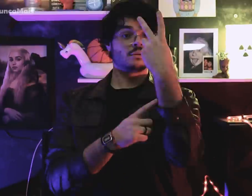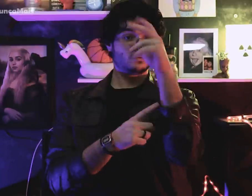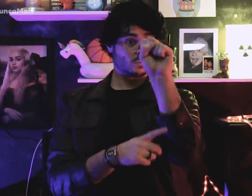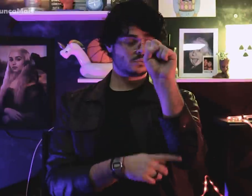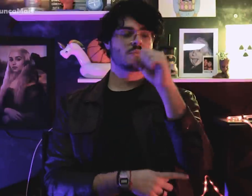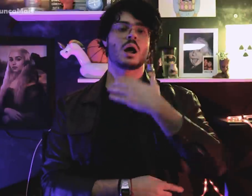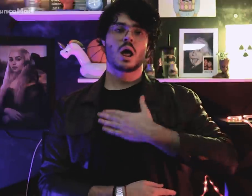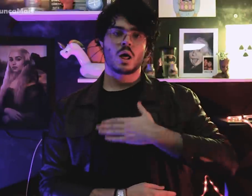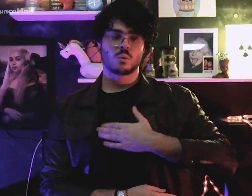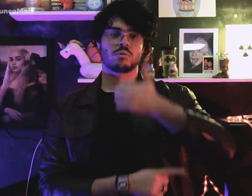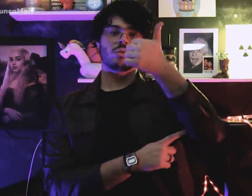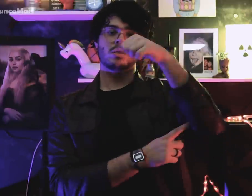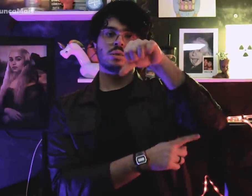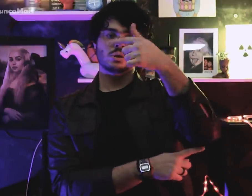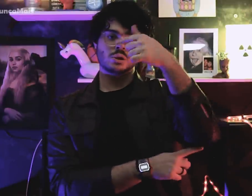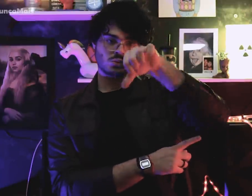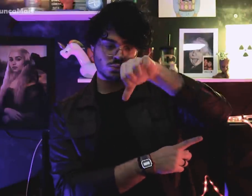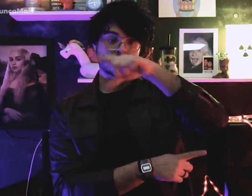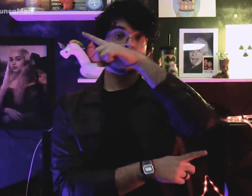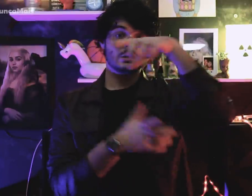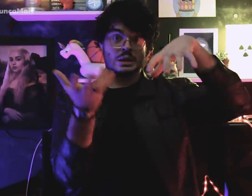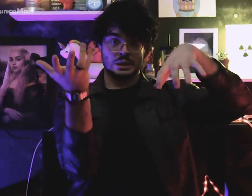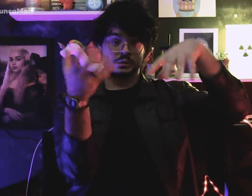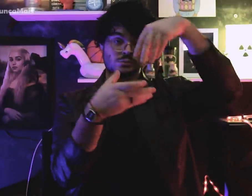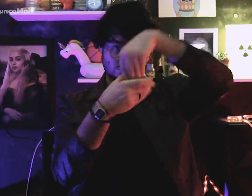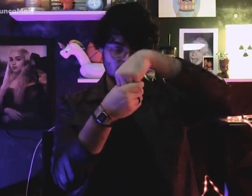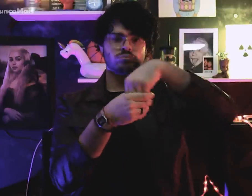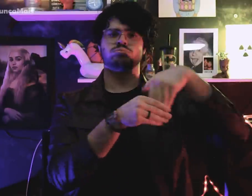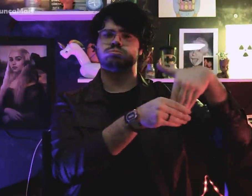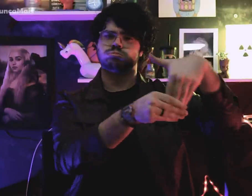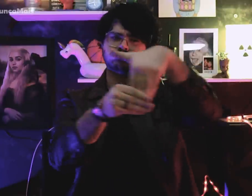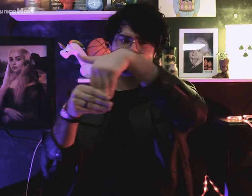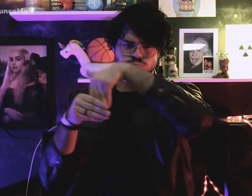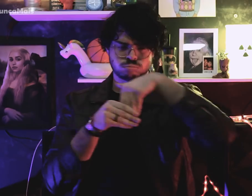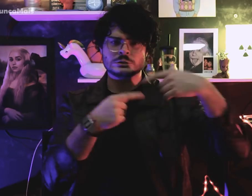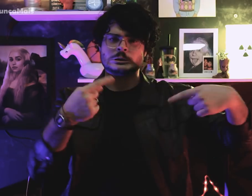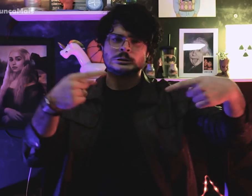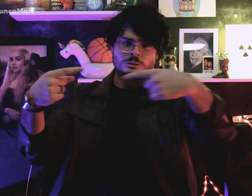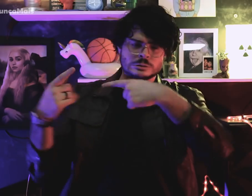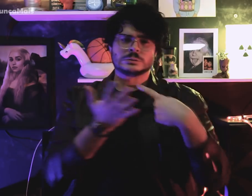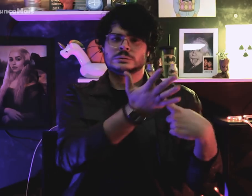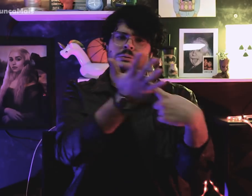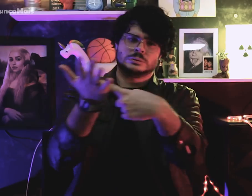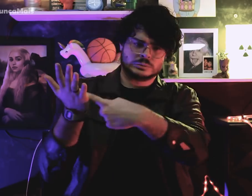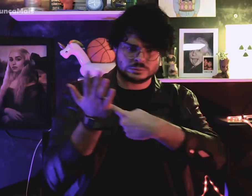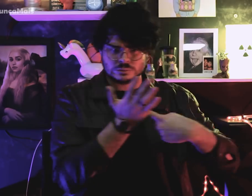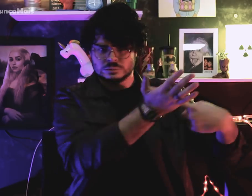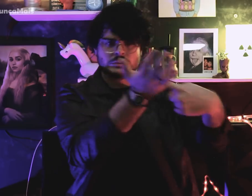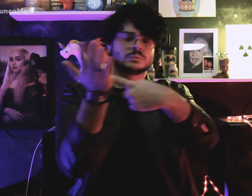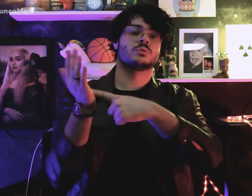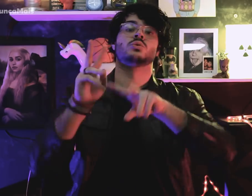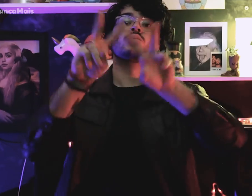Em 28 de agosto de 1979, o Congresso Nacional se reuniu para homologar